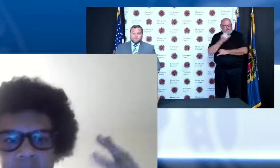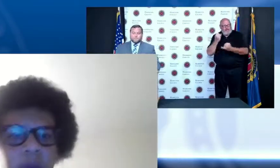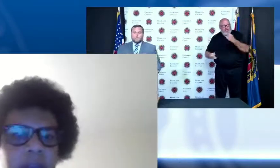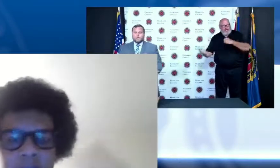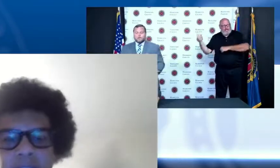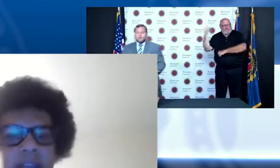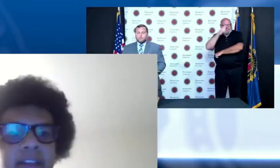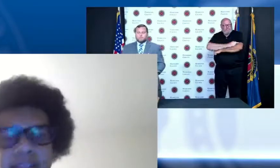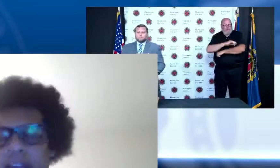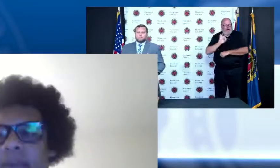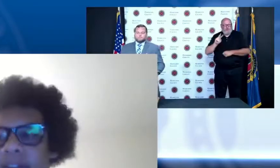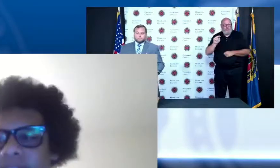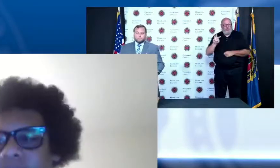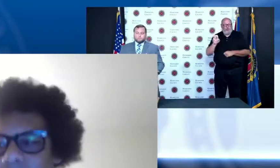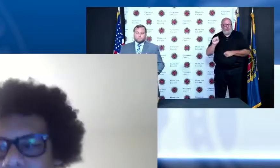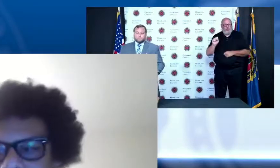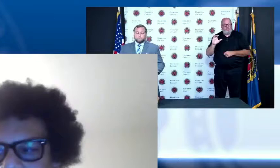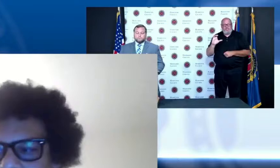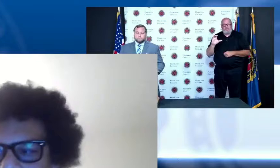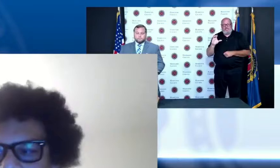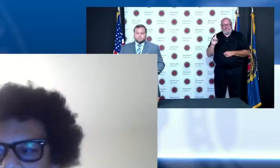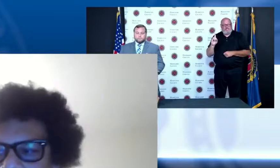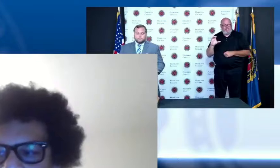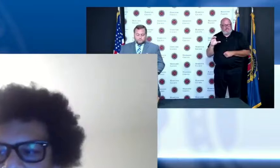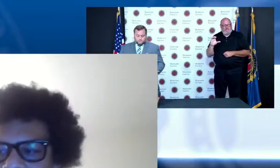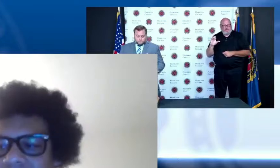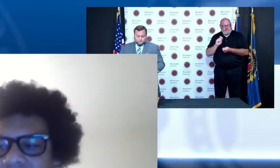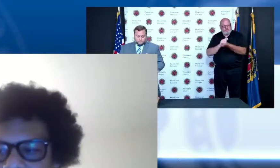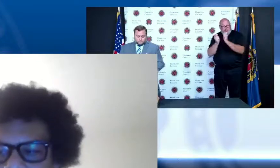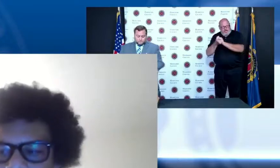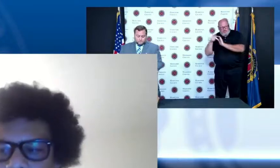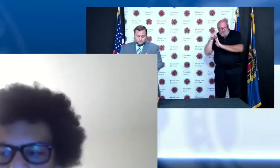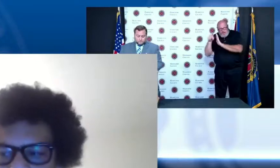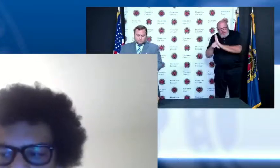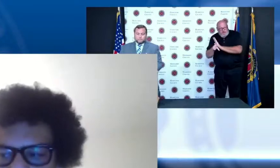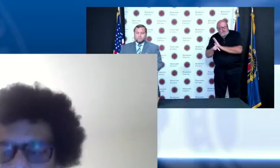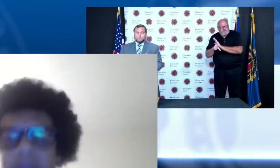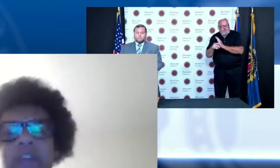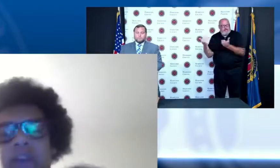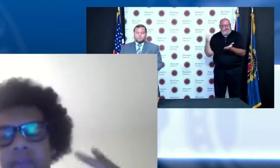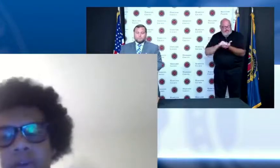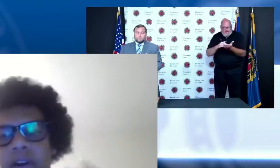is lowering guidelines time and time again is it still too early to you know for